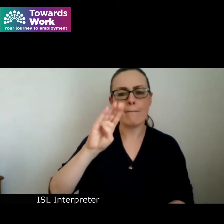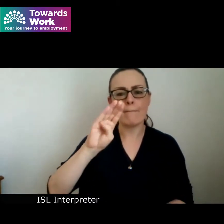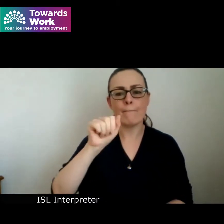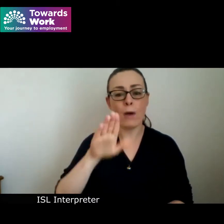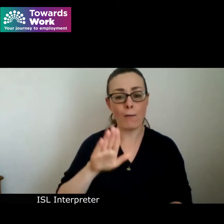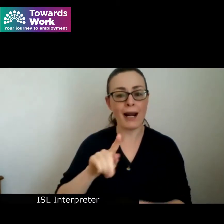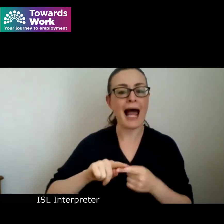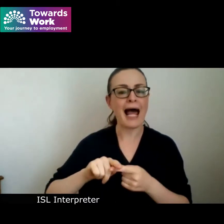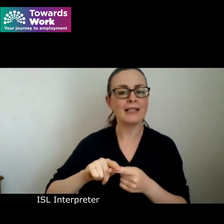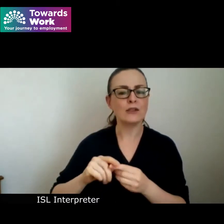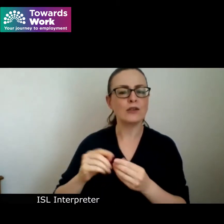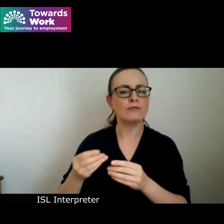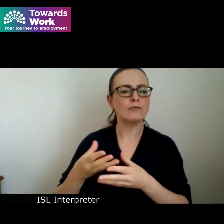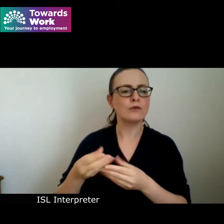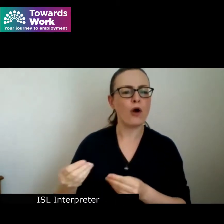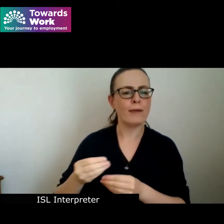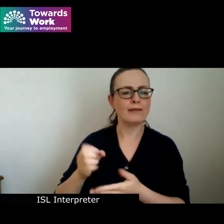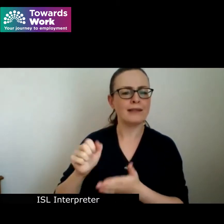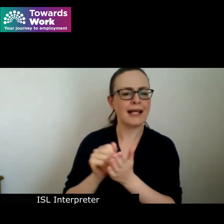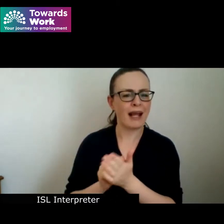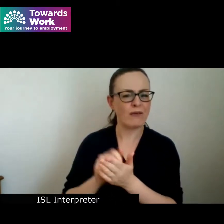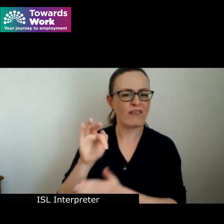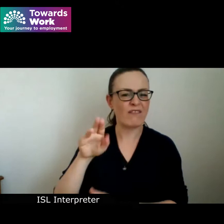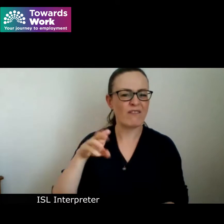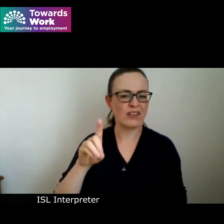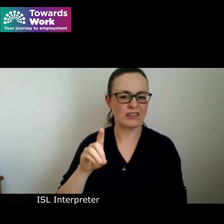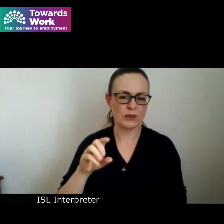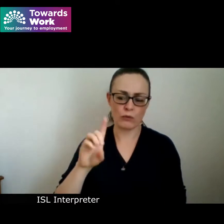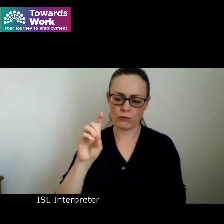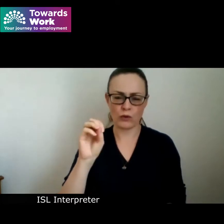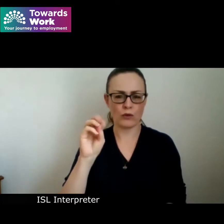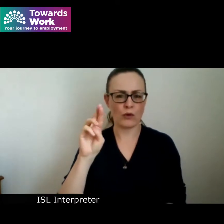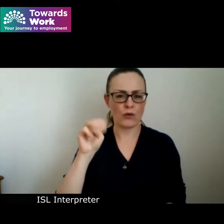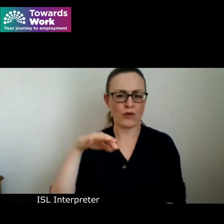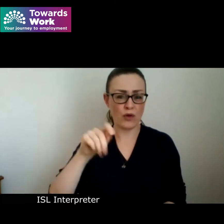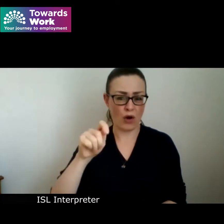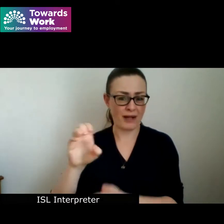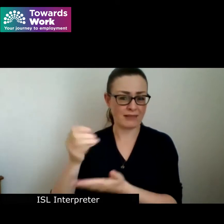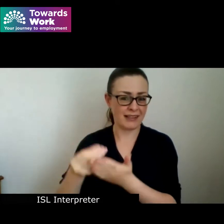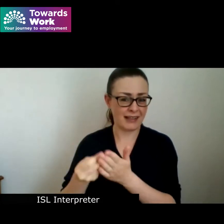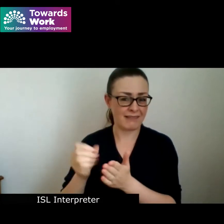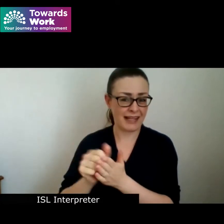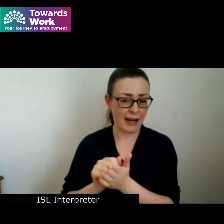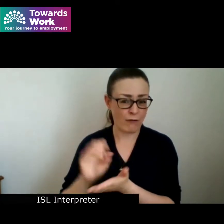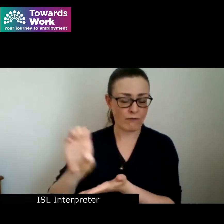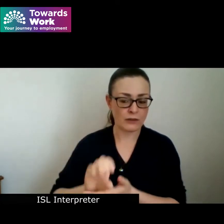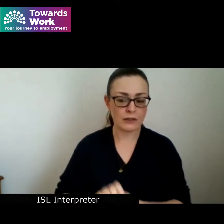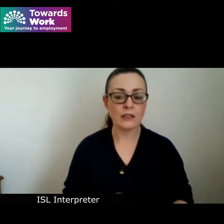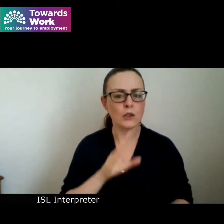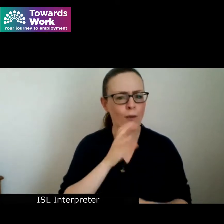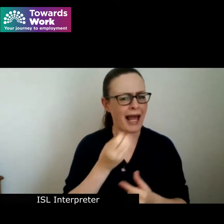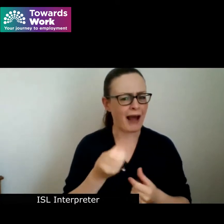the Open Doors Initiative a group of over 100 companies and NGOs who work with government